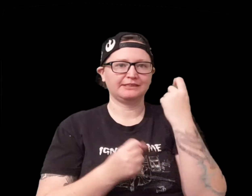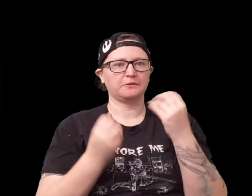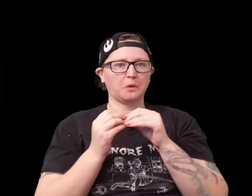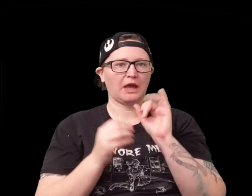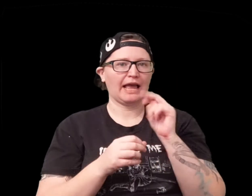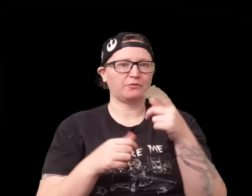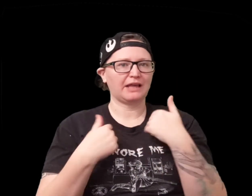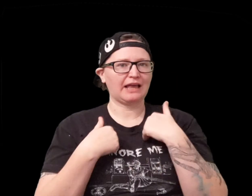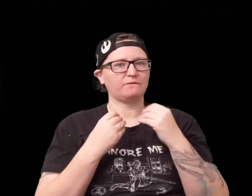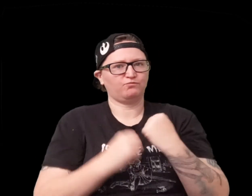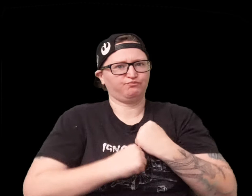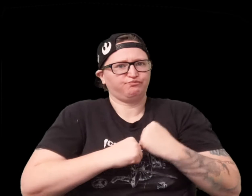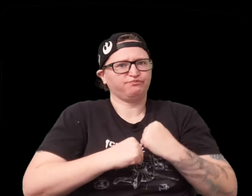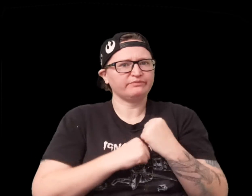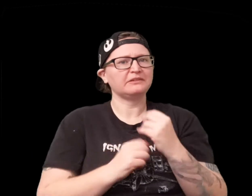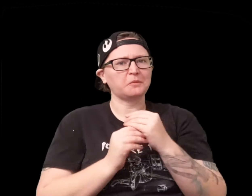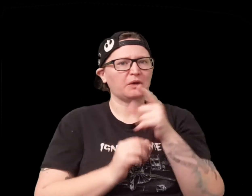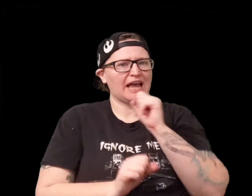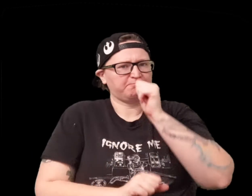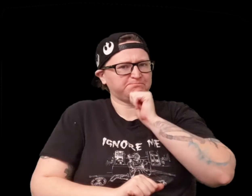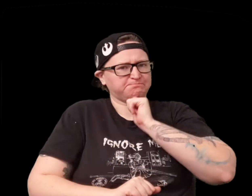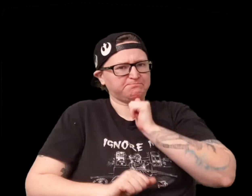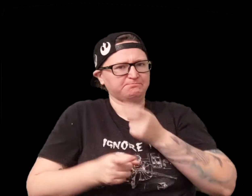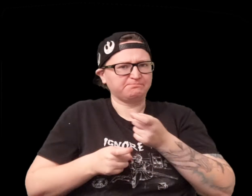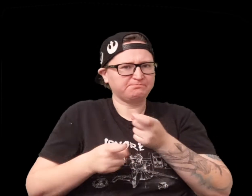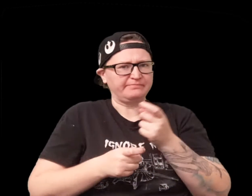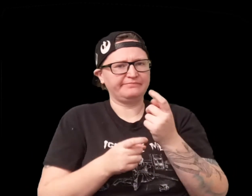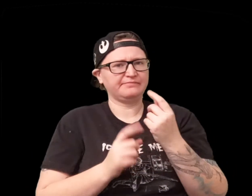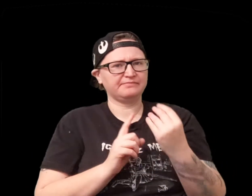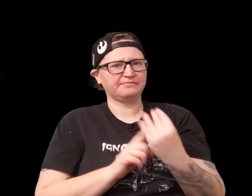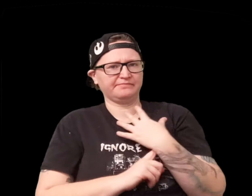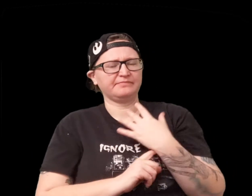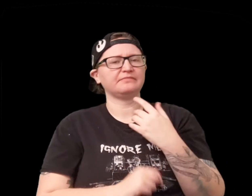which makes sense the more iron you have the more sturdy you are the more tolerance you can handle